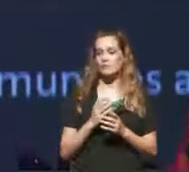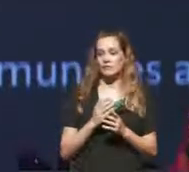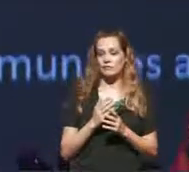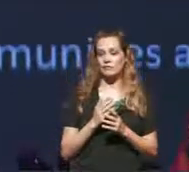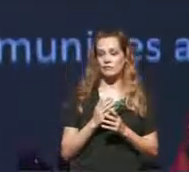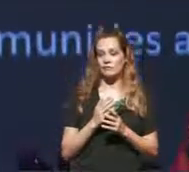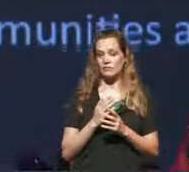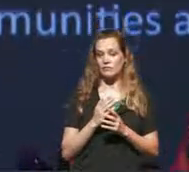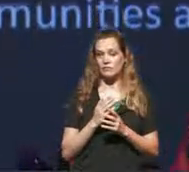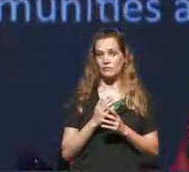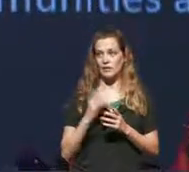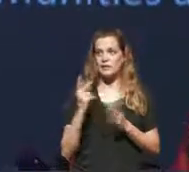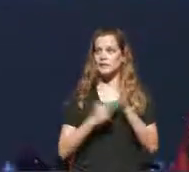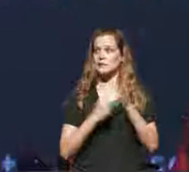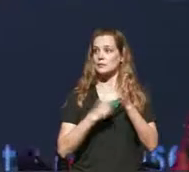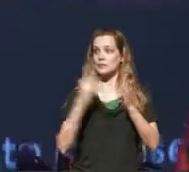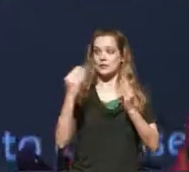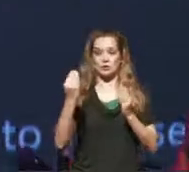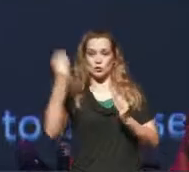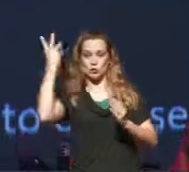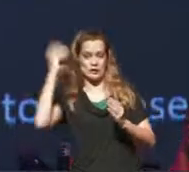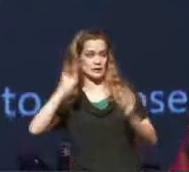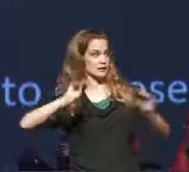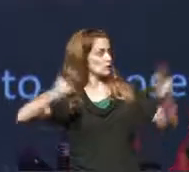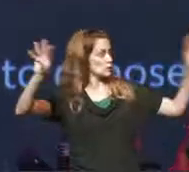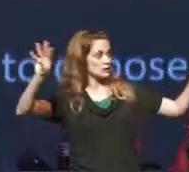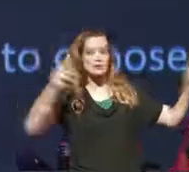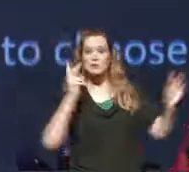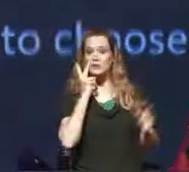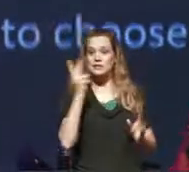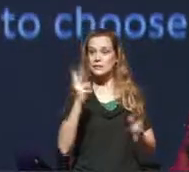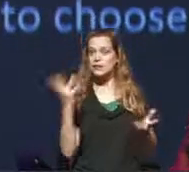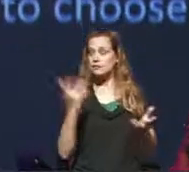some point on the screens in the next few minutes will be projected what we're